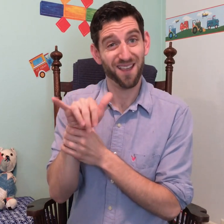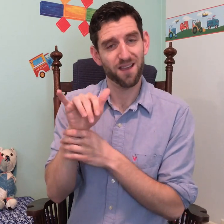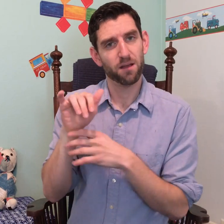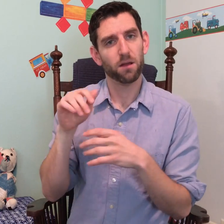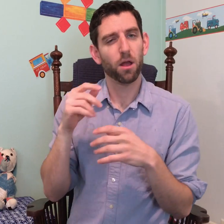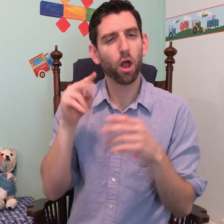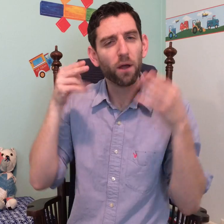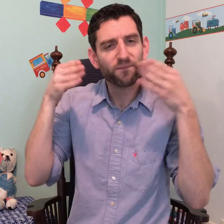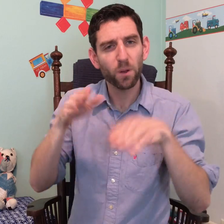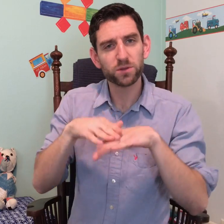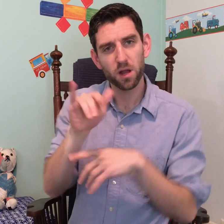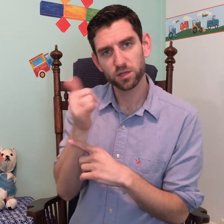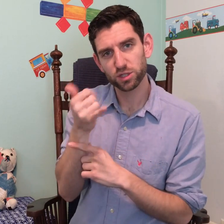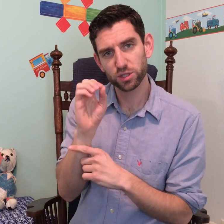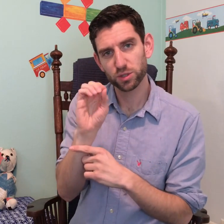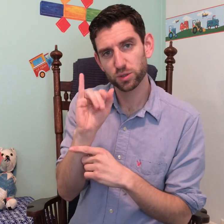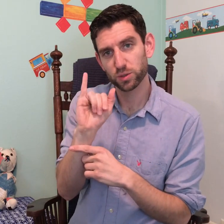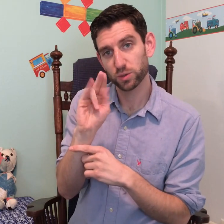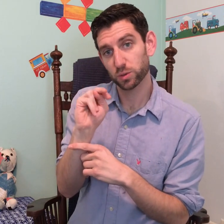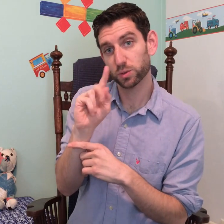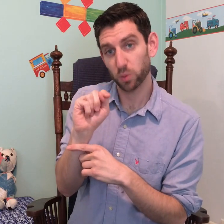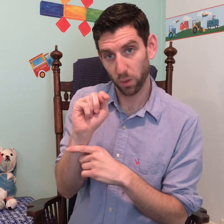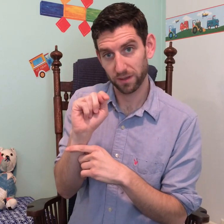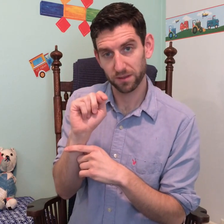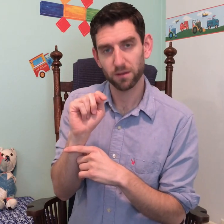and that, we'll focus on those joints here.